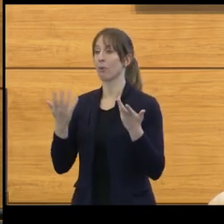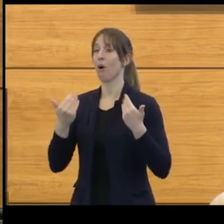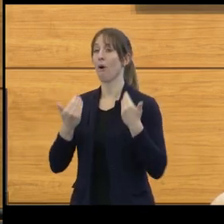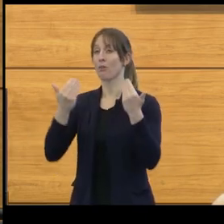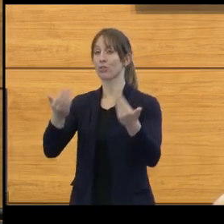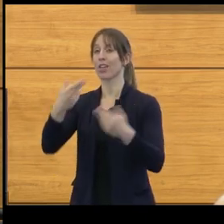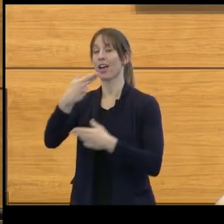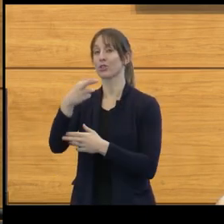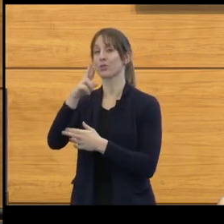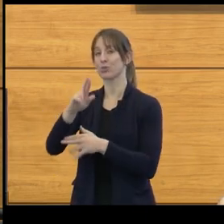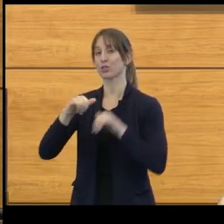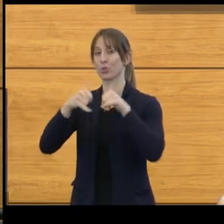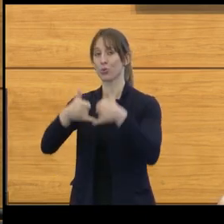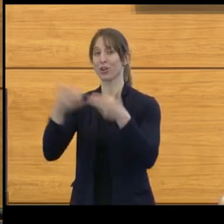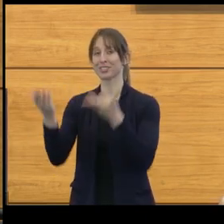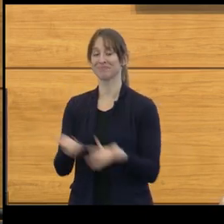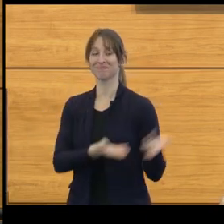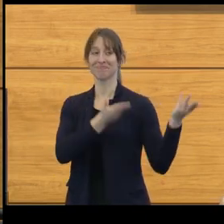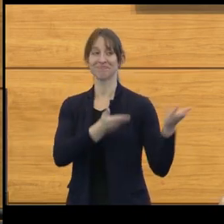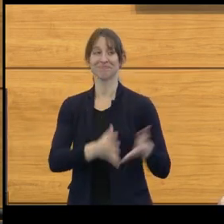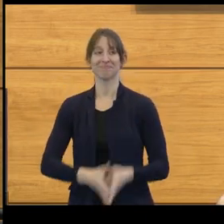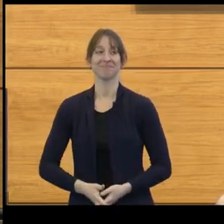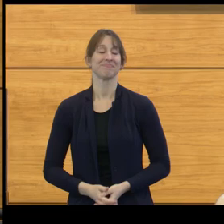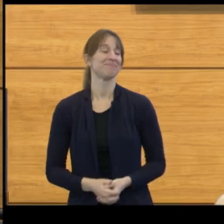(audience applauding)